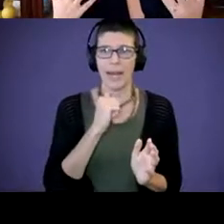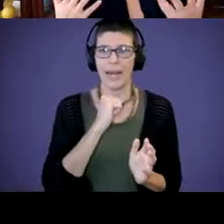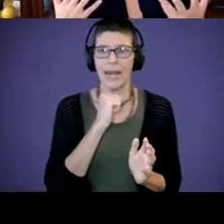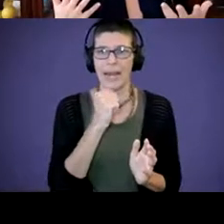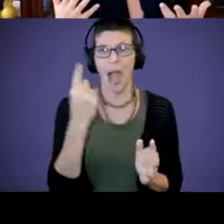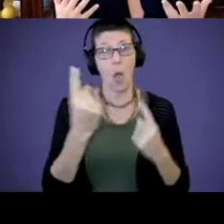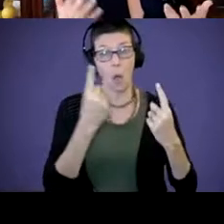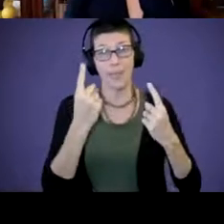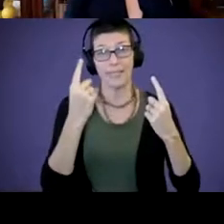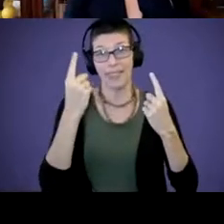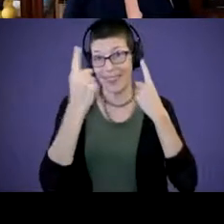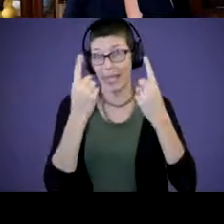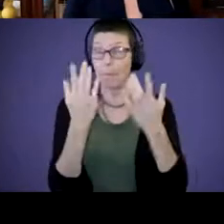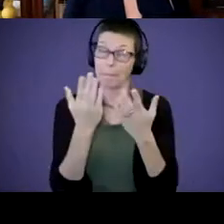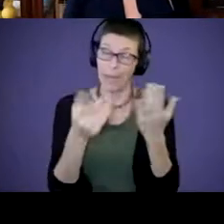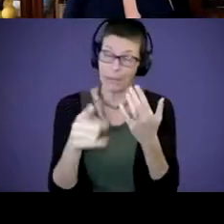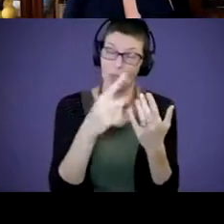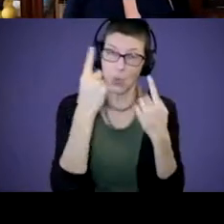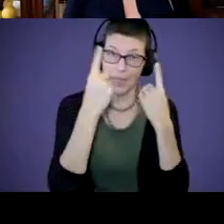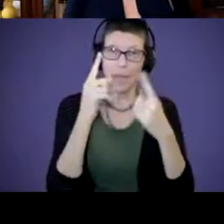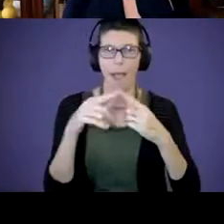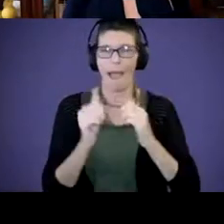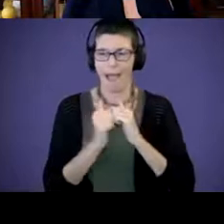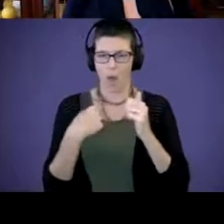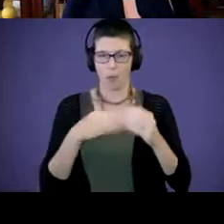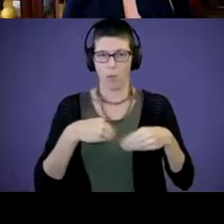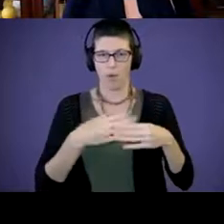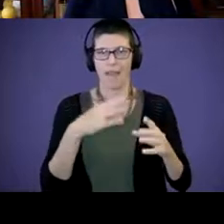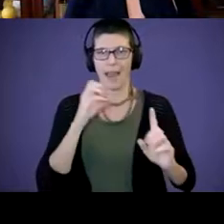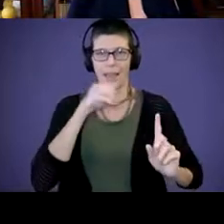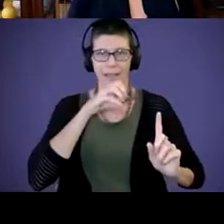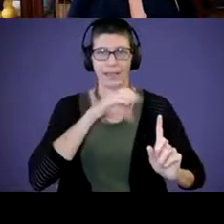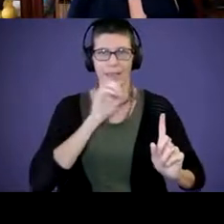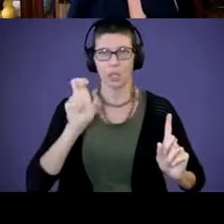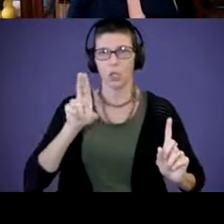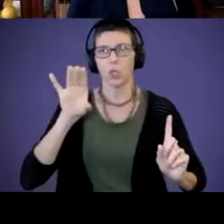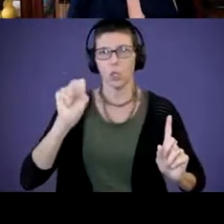maybe you are about how are we providing those cues of transition for our child